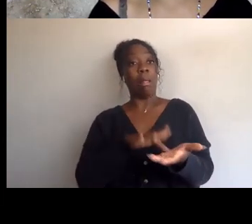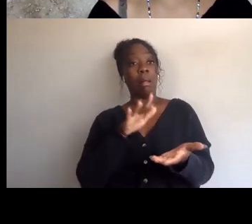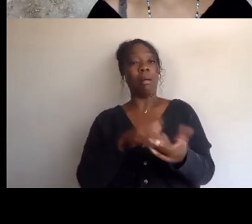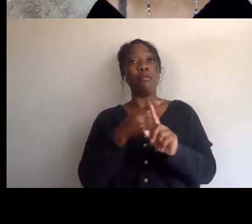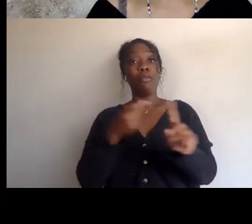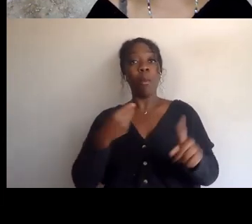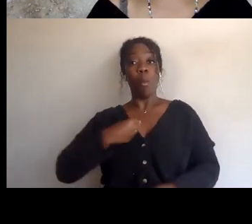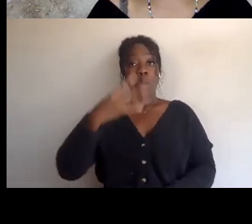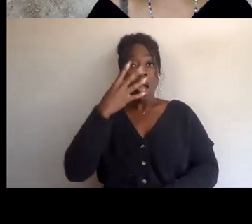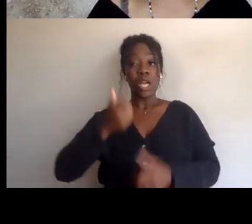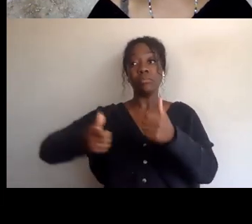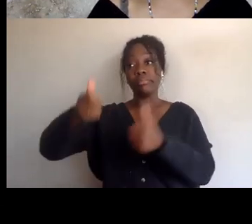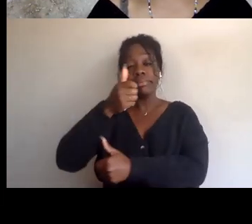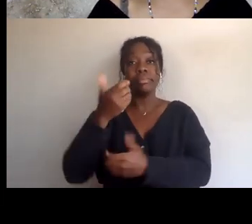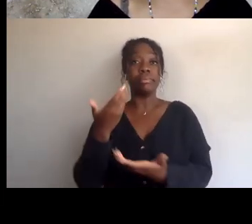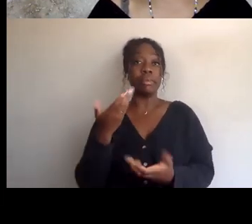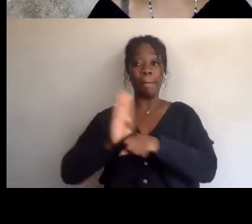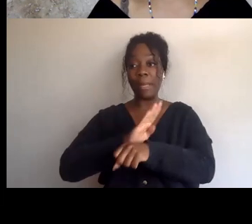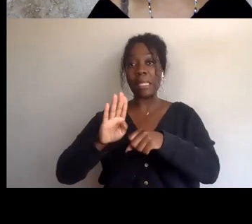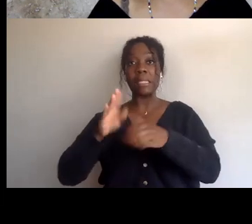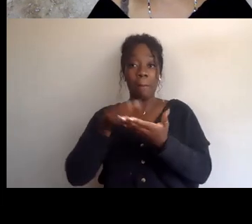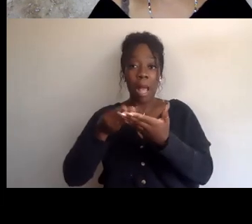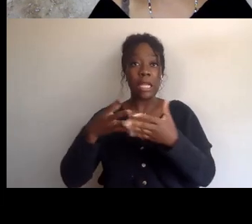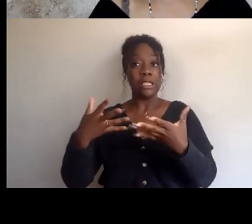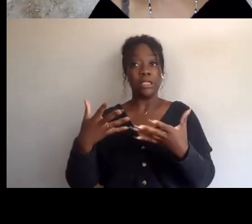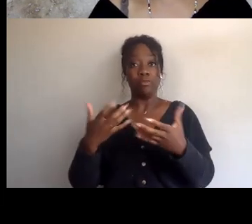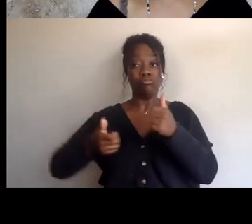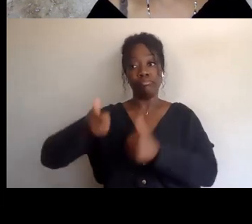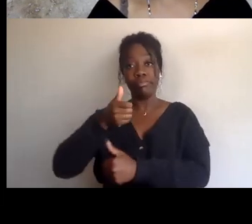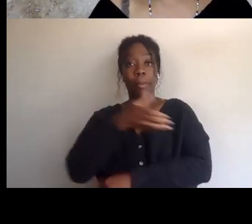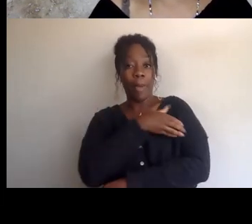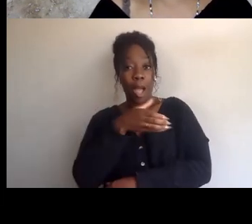and oftentimes we think about that in different terms,